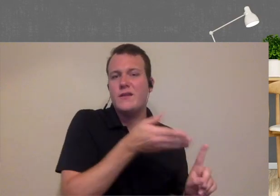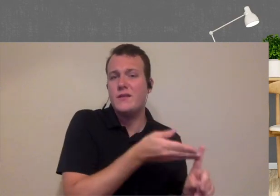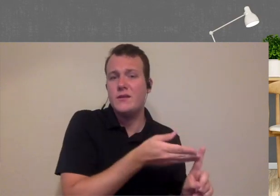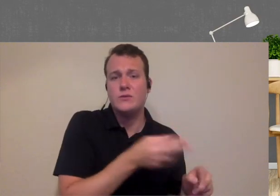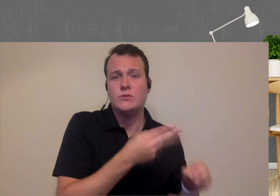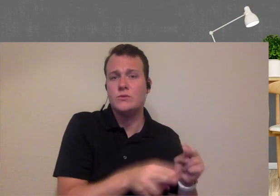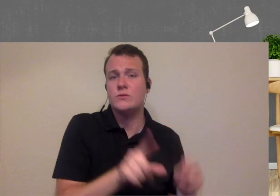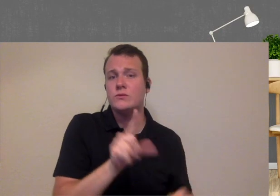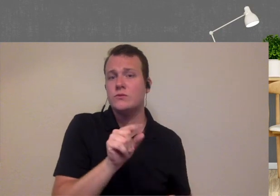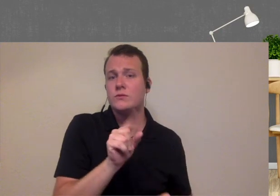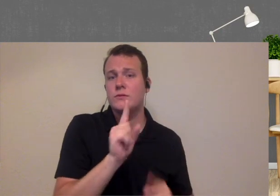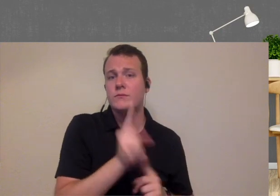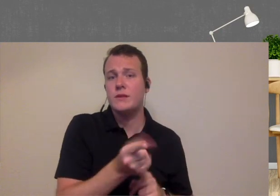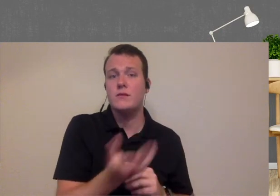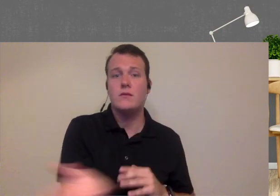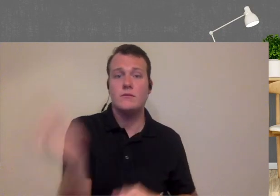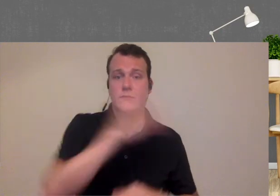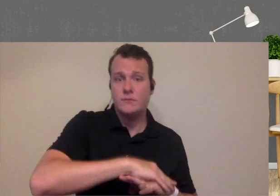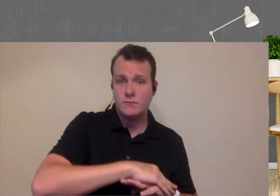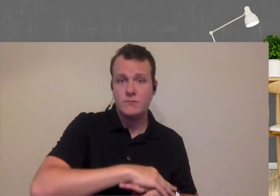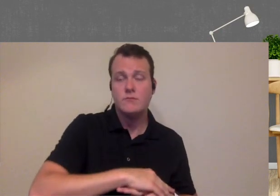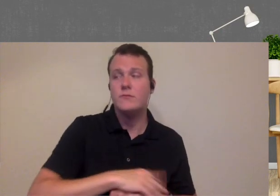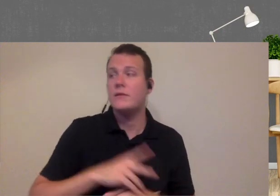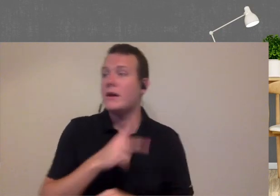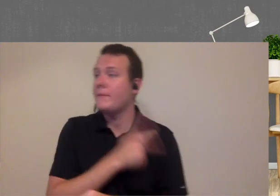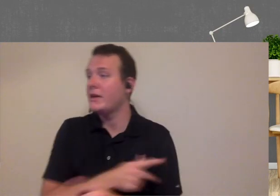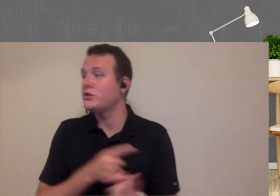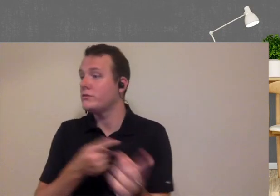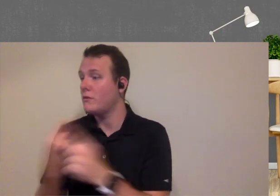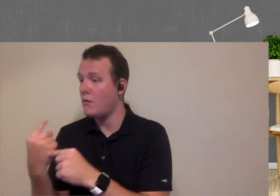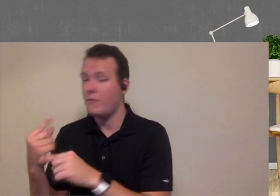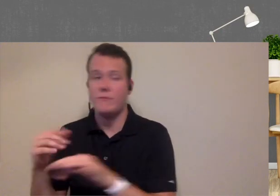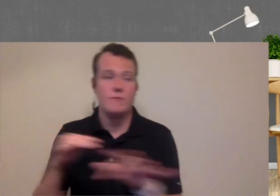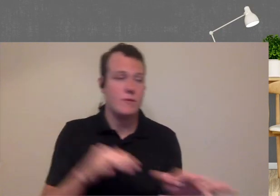for like 20 minutes perhaps the whole day right just getting patients and then